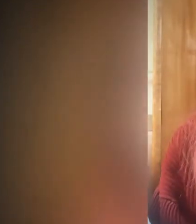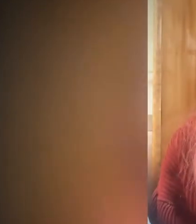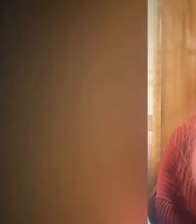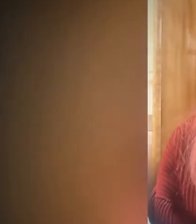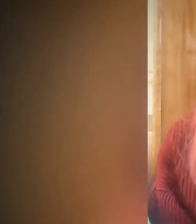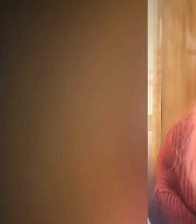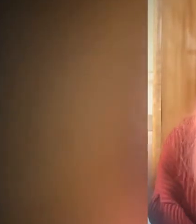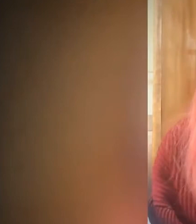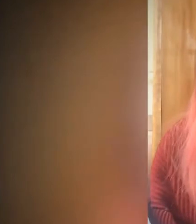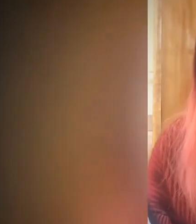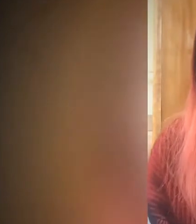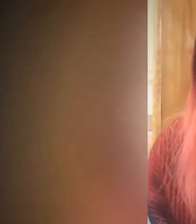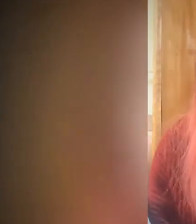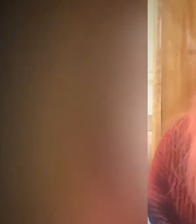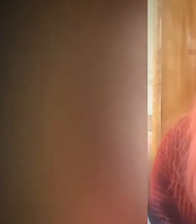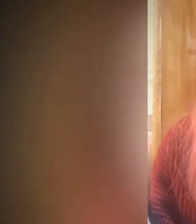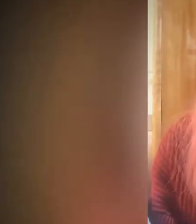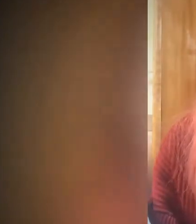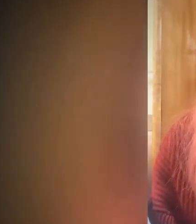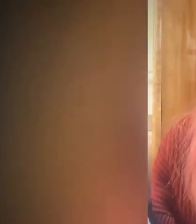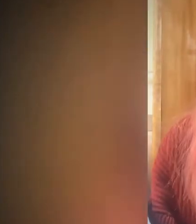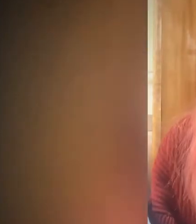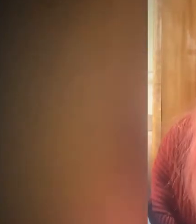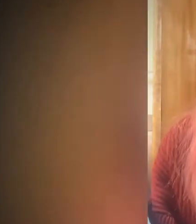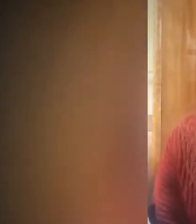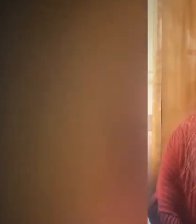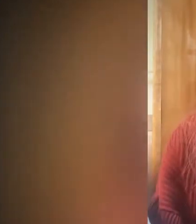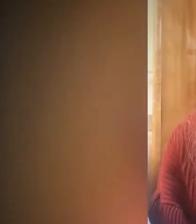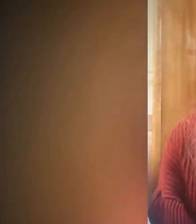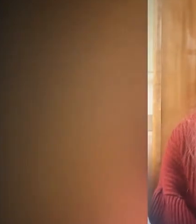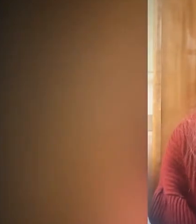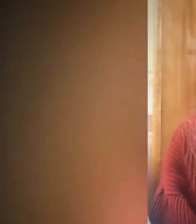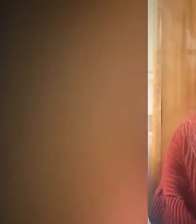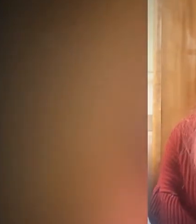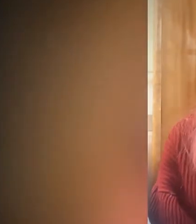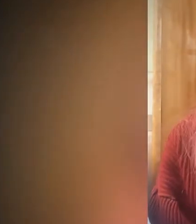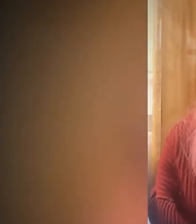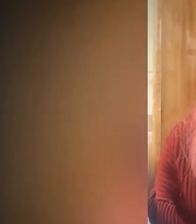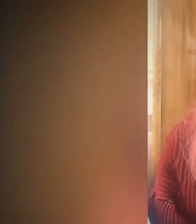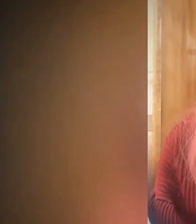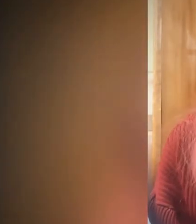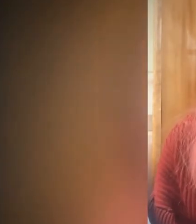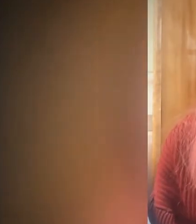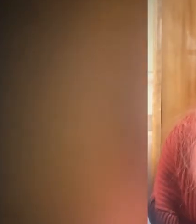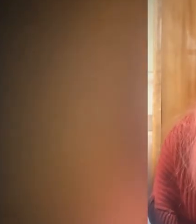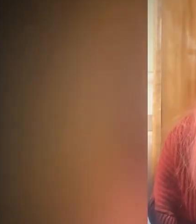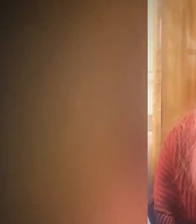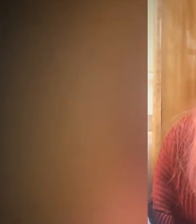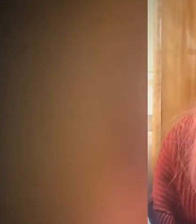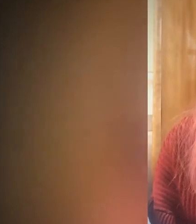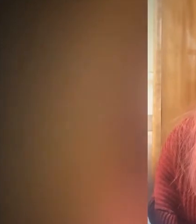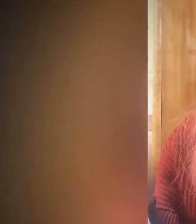and hardly to be defined subject of changing the world, it is necessary to affirm that change starts